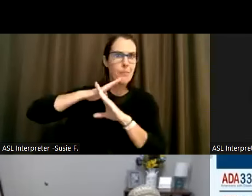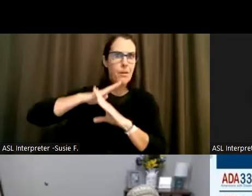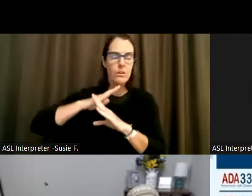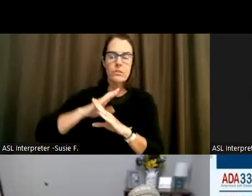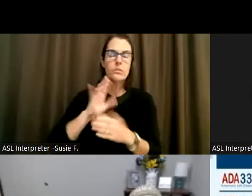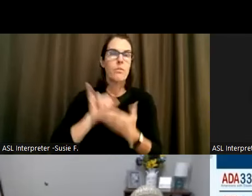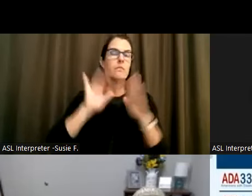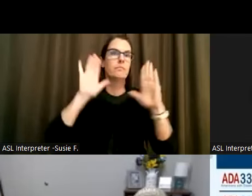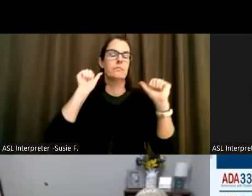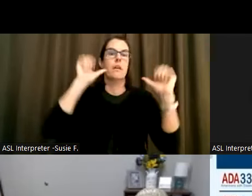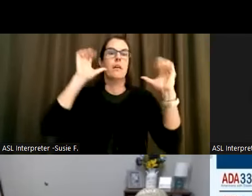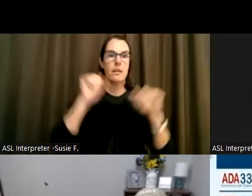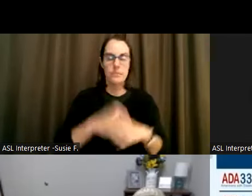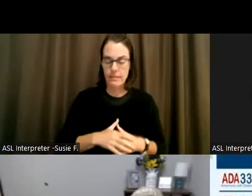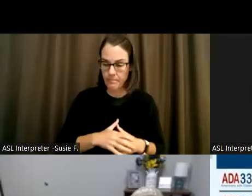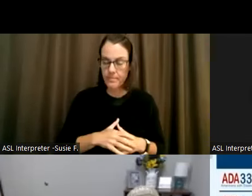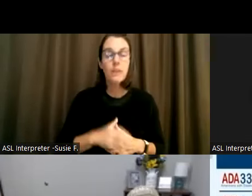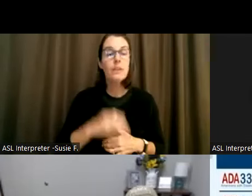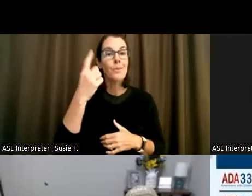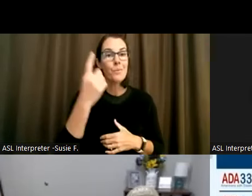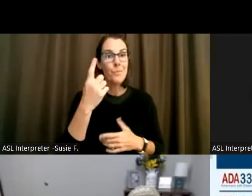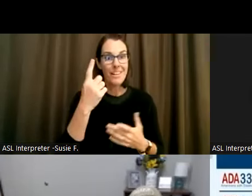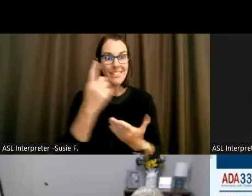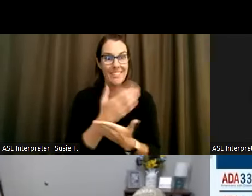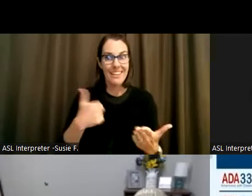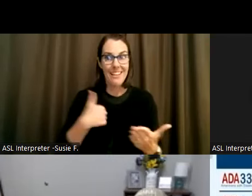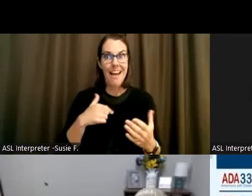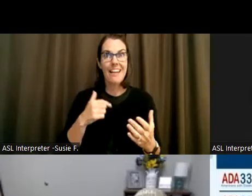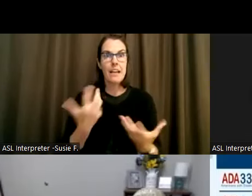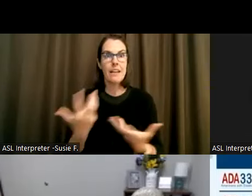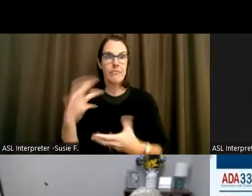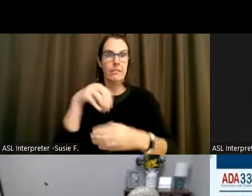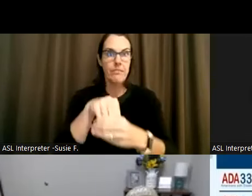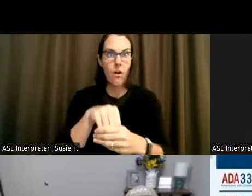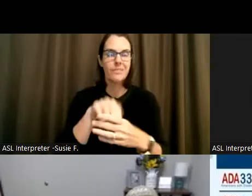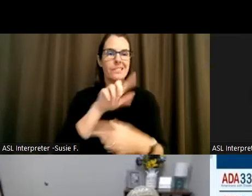one of the ones I work. A lot in and do a lot of different legislative work in is around disability,